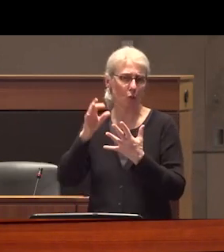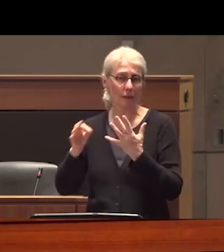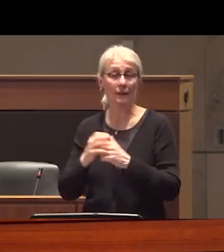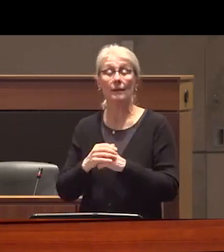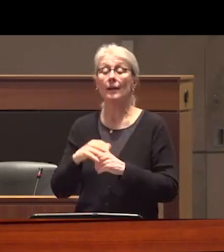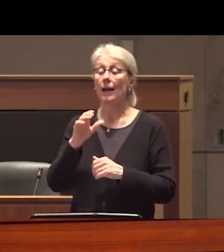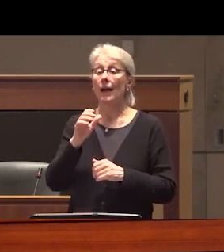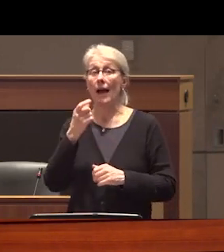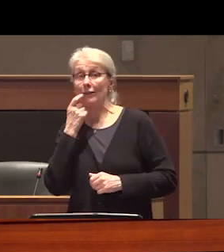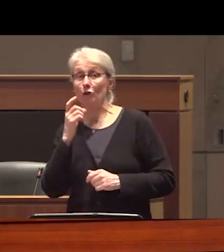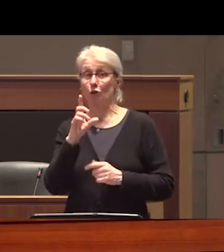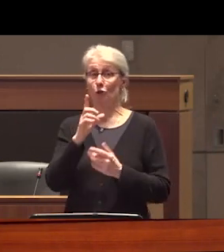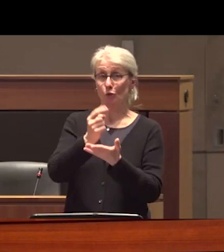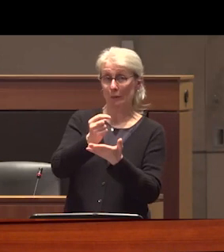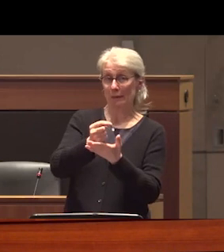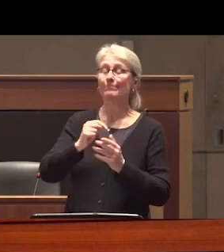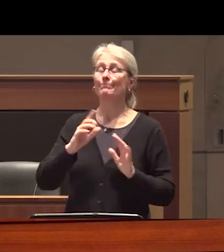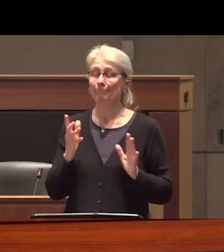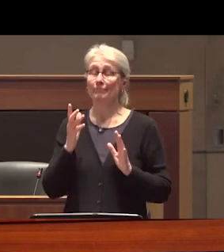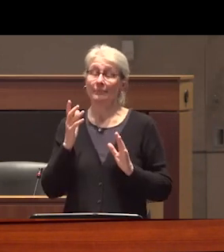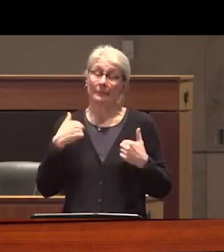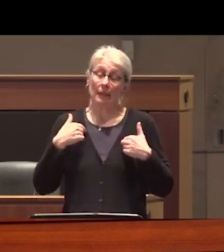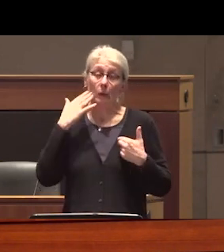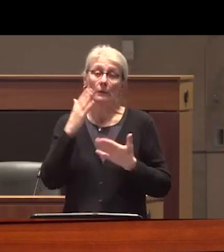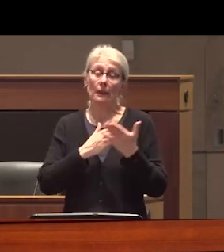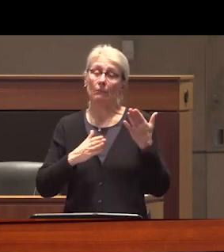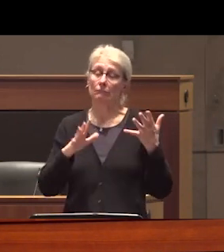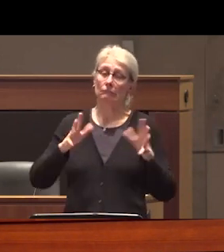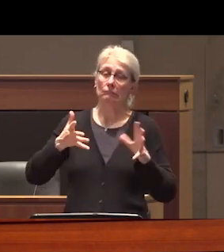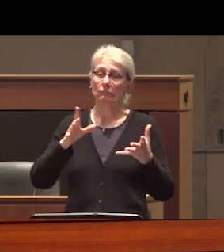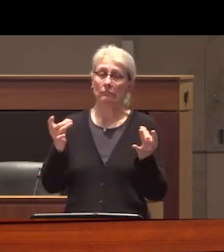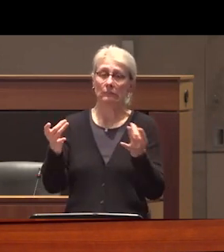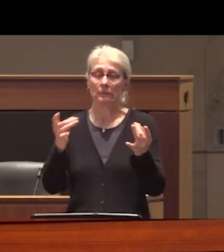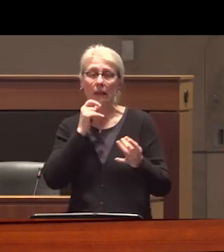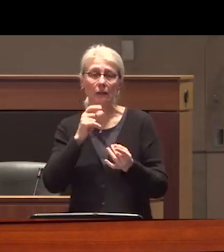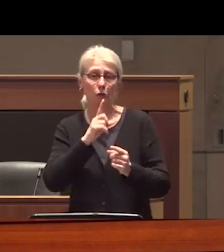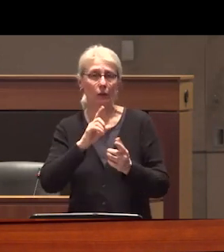my circles I am someone who says yes addiction treatment is a necessity for some of us but for